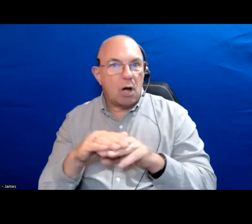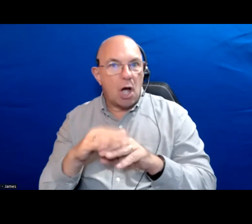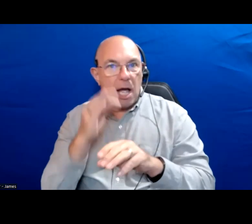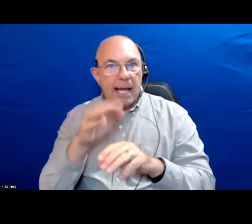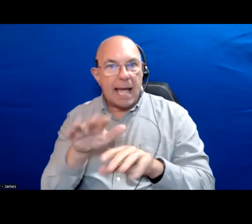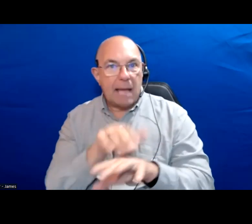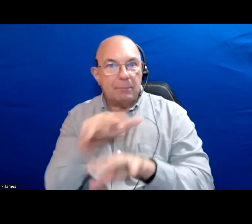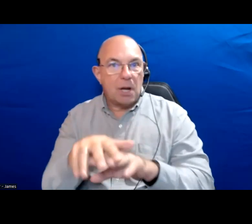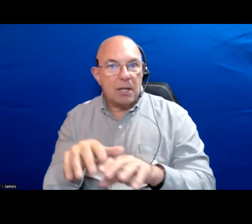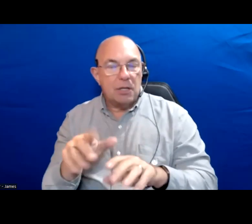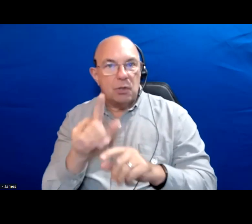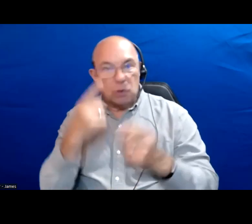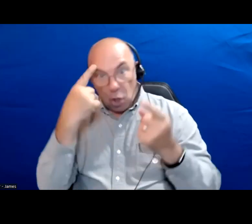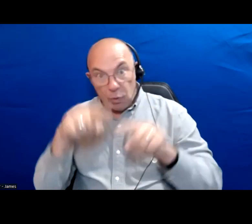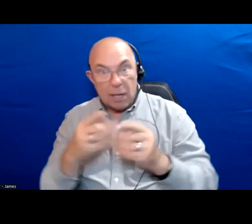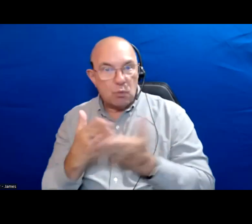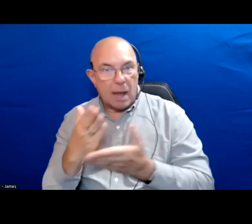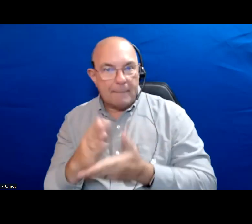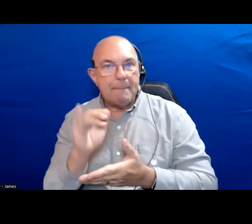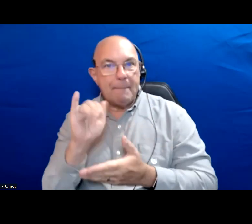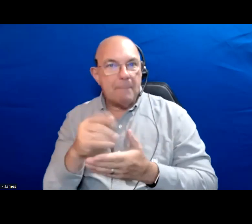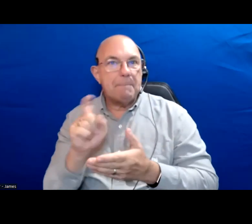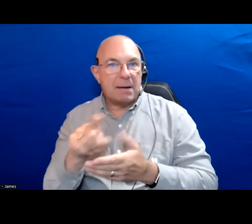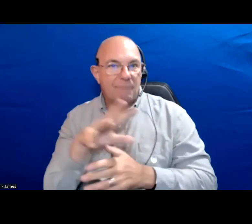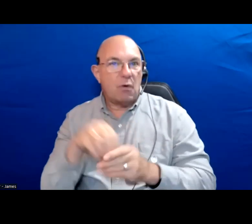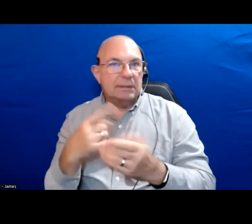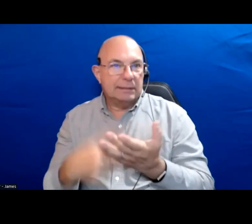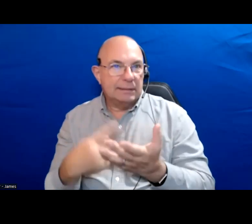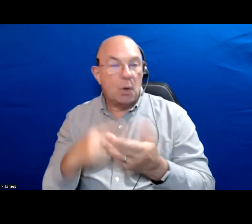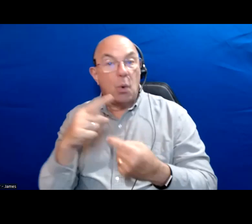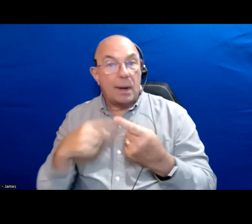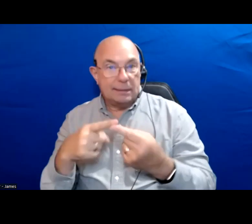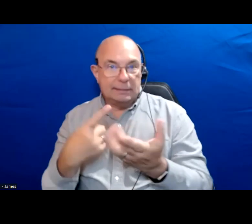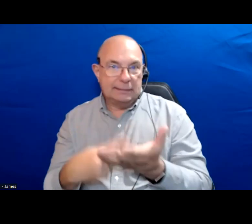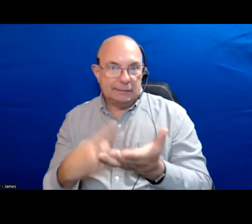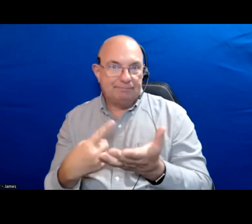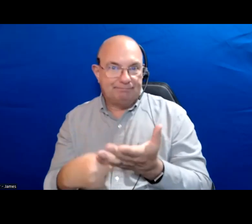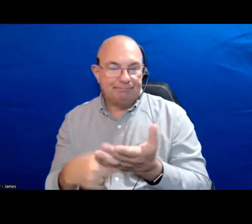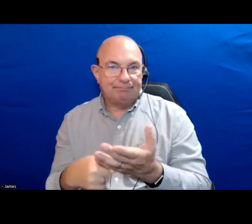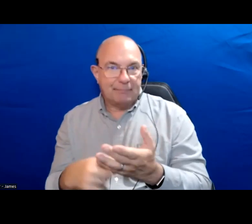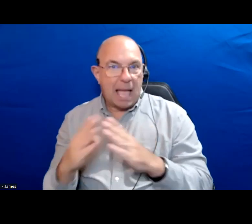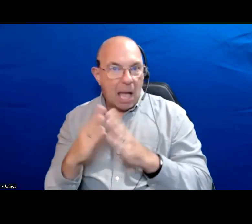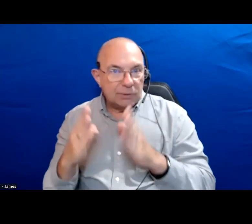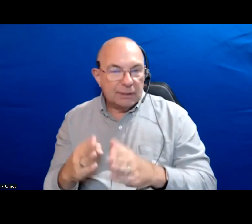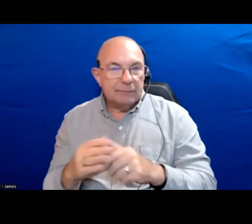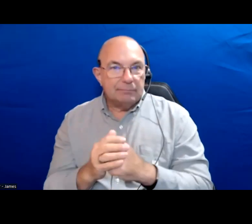quite large. That needs to be a part of the discussion we are talking about addressing housing I think.